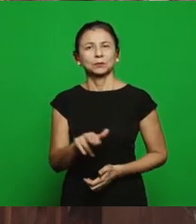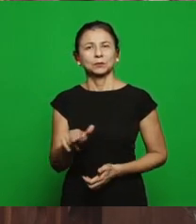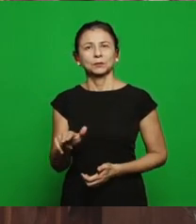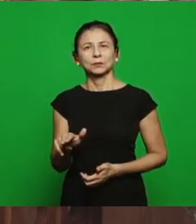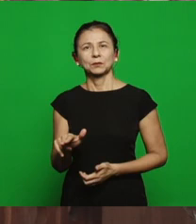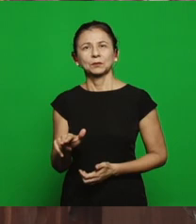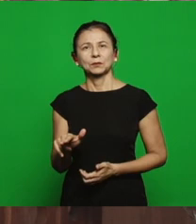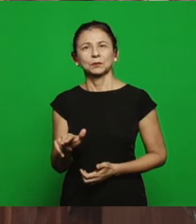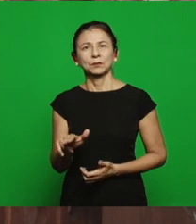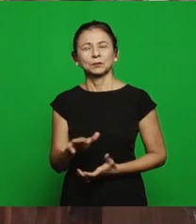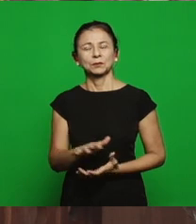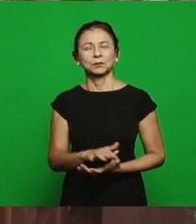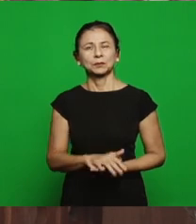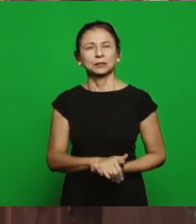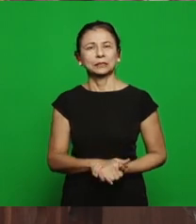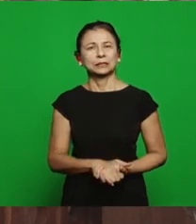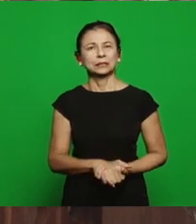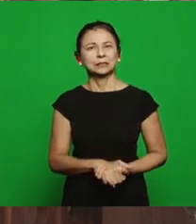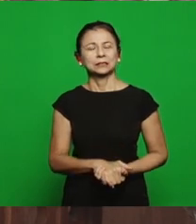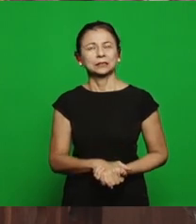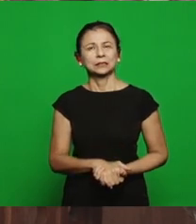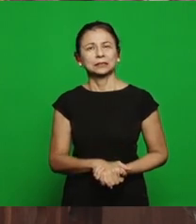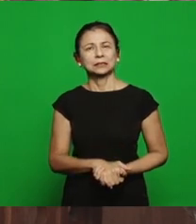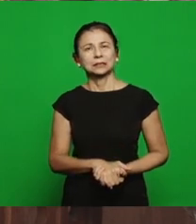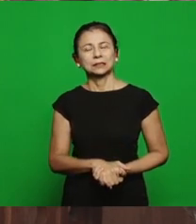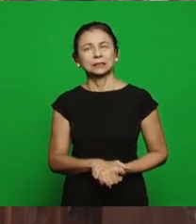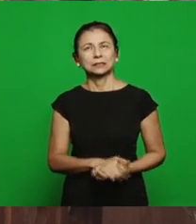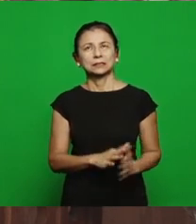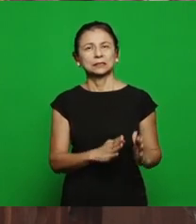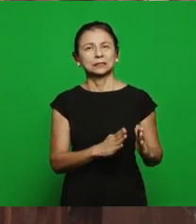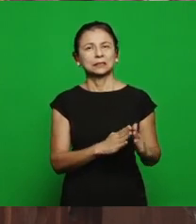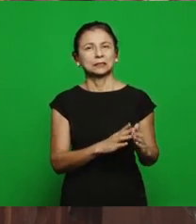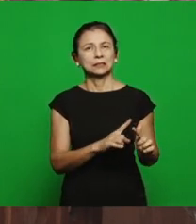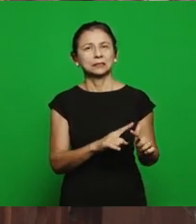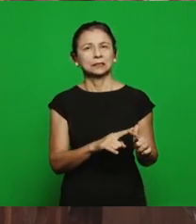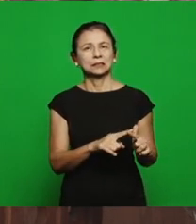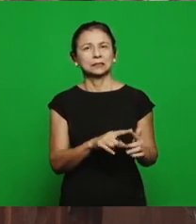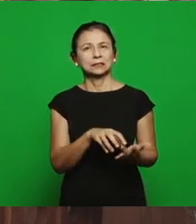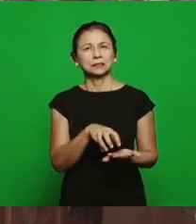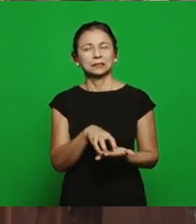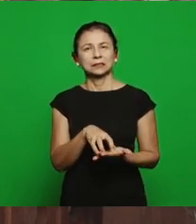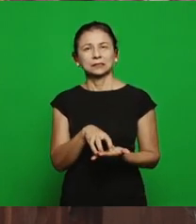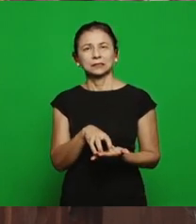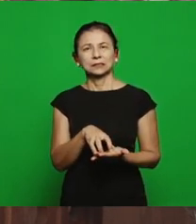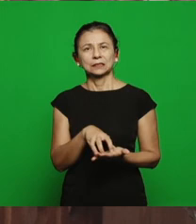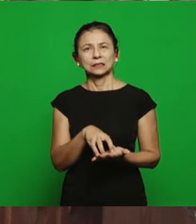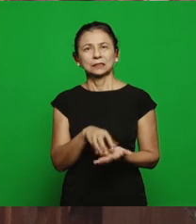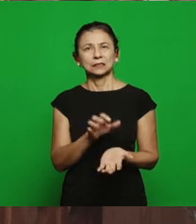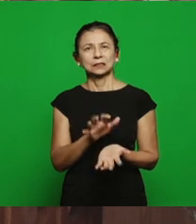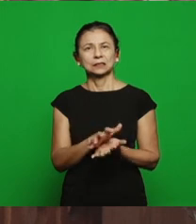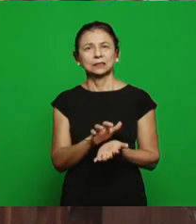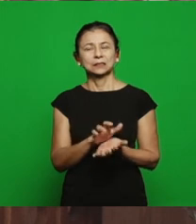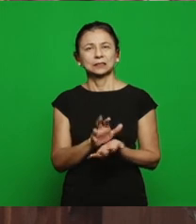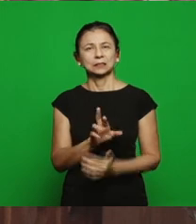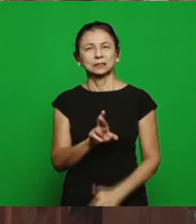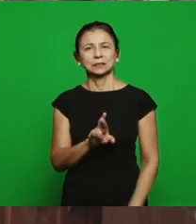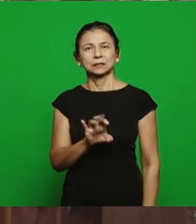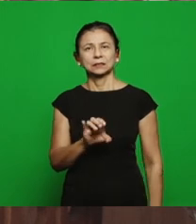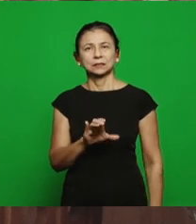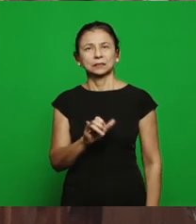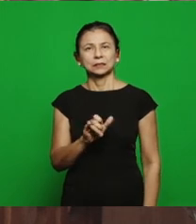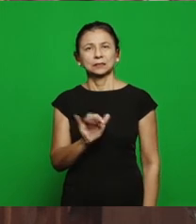central church in Recife, Boa Viagem, he’s going